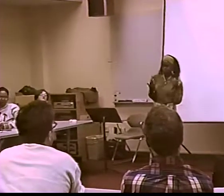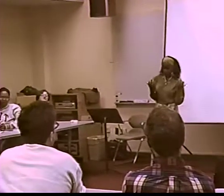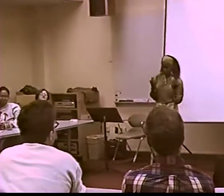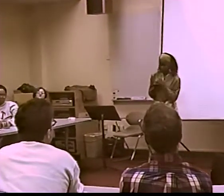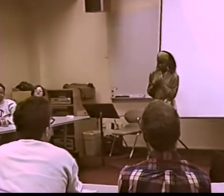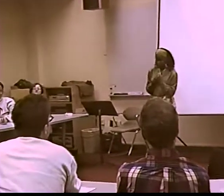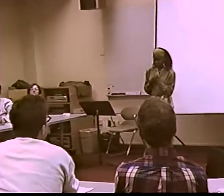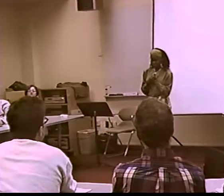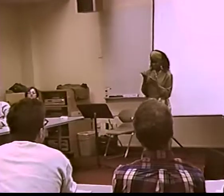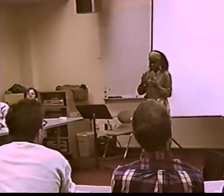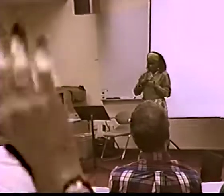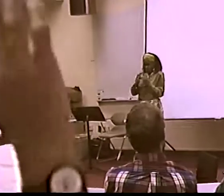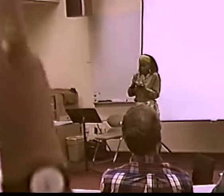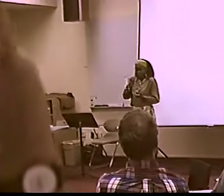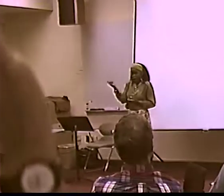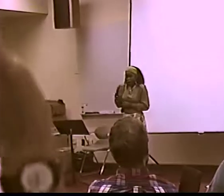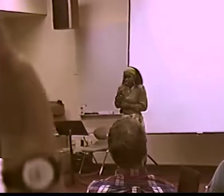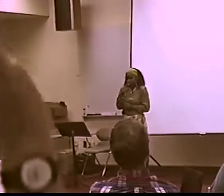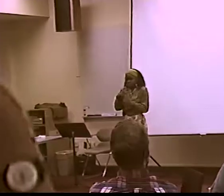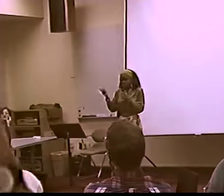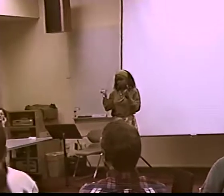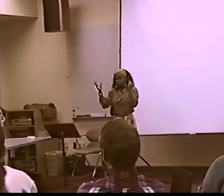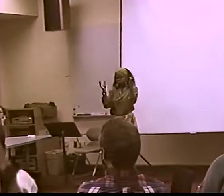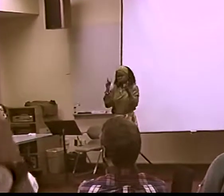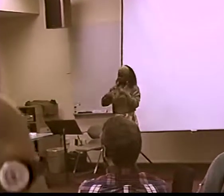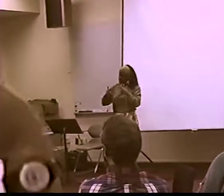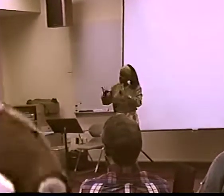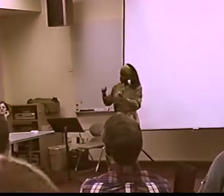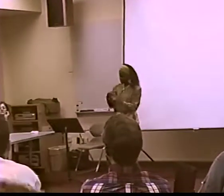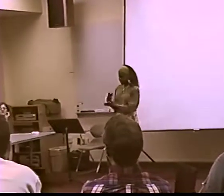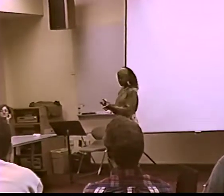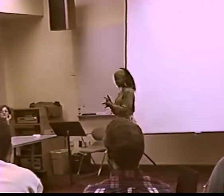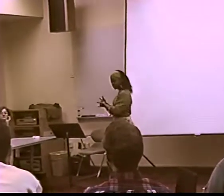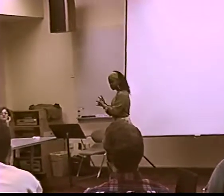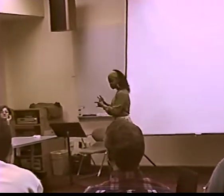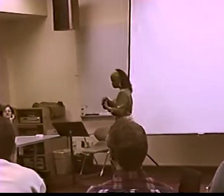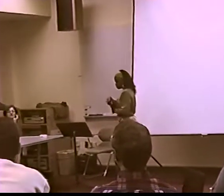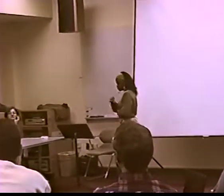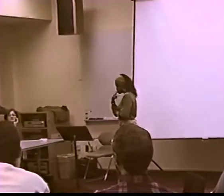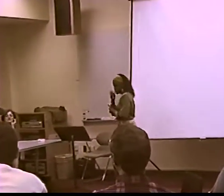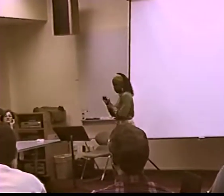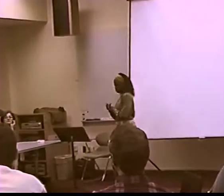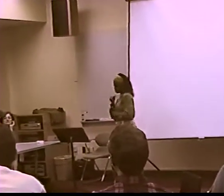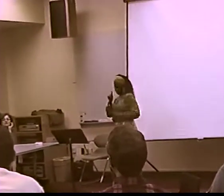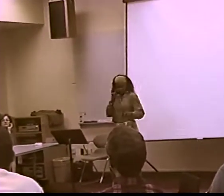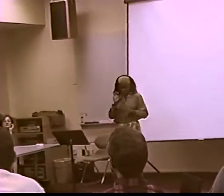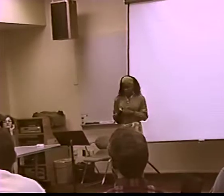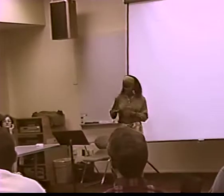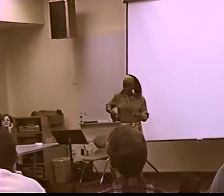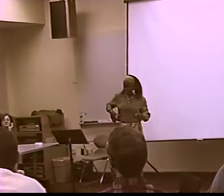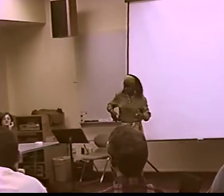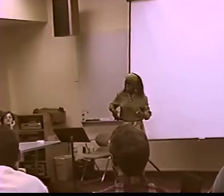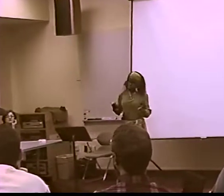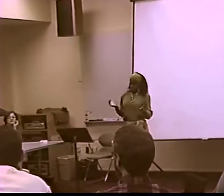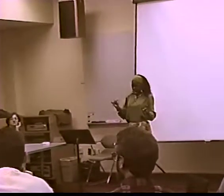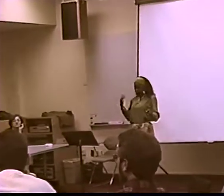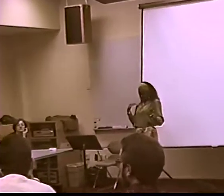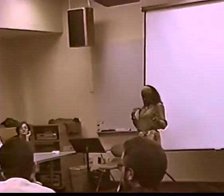SO I GREW UP WITH PART OF THAT FAMILY INSTITUTION. SO I'D SAY THAT MY DEAFNESS IS SECONDARY TO ME